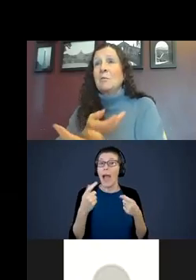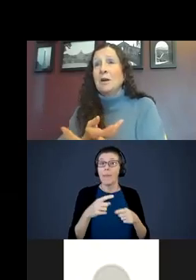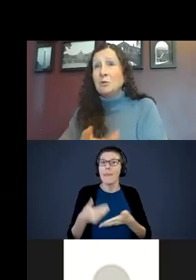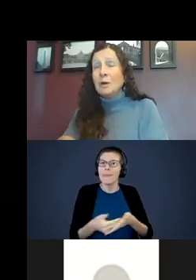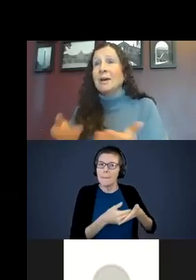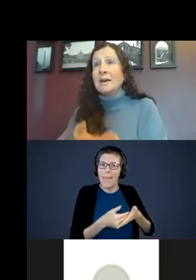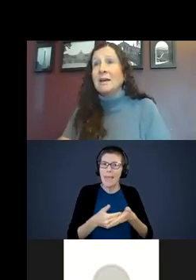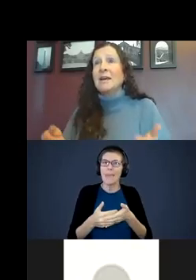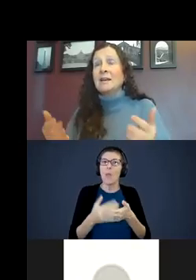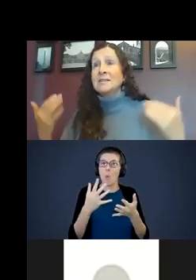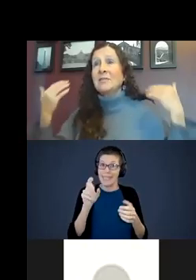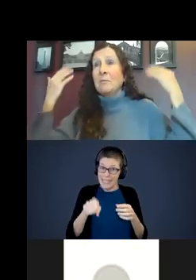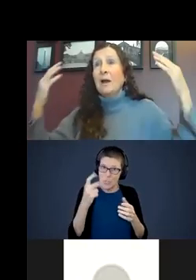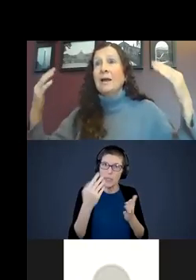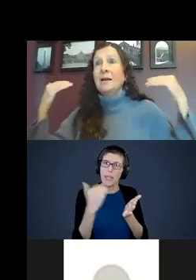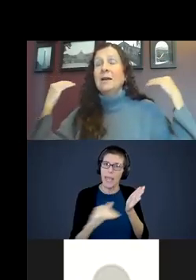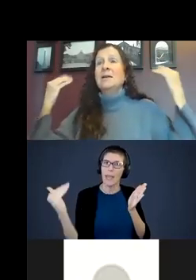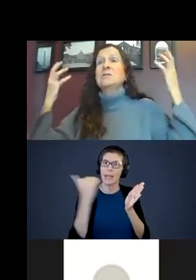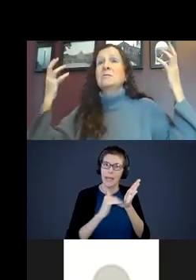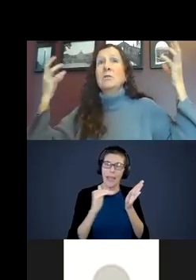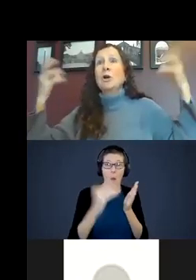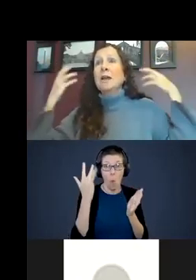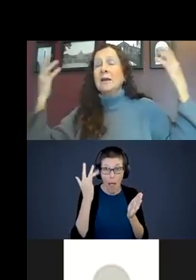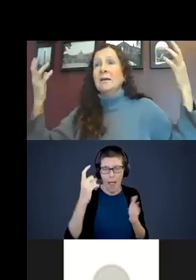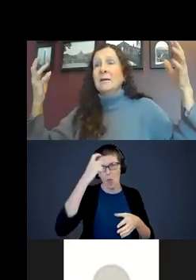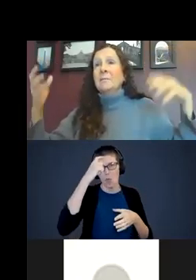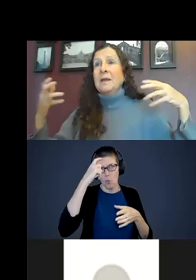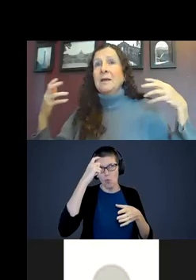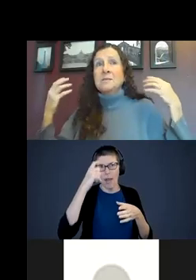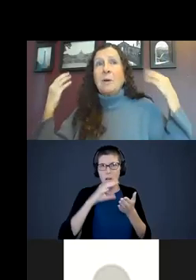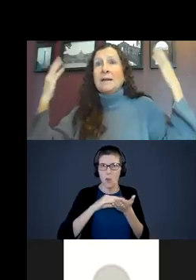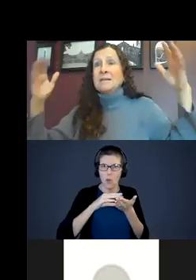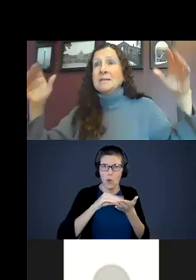want to do it again and again is that brain is learning, it is practicing,